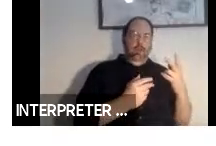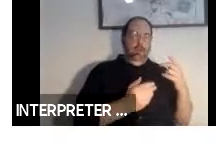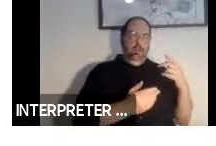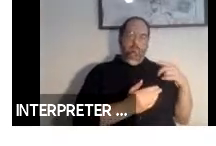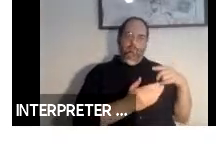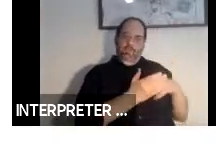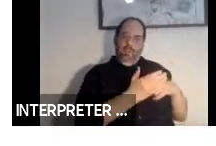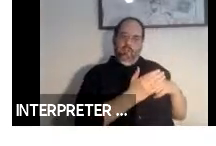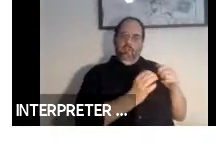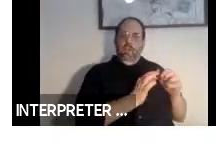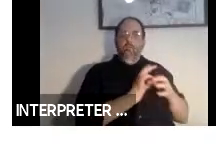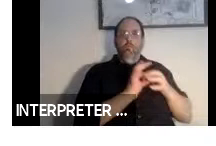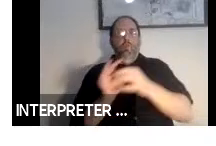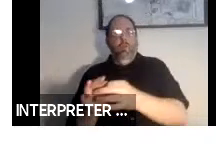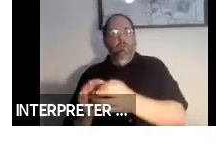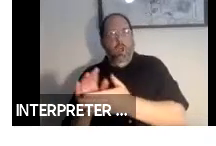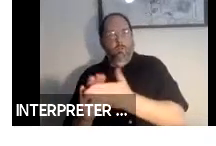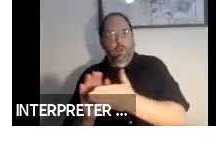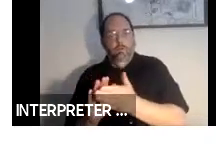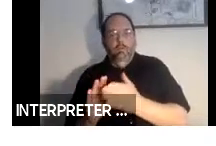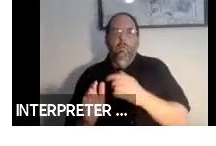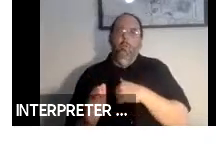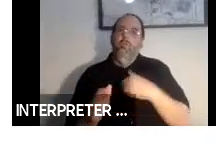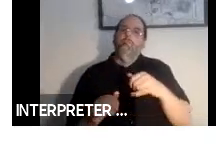So what we have come up with is a common API and common data vault.